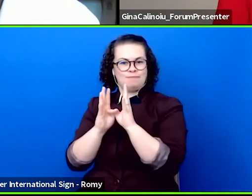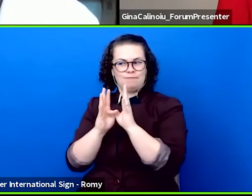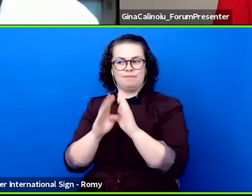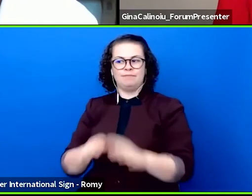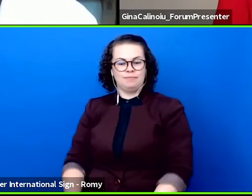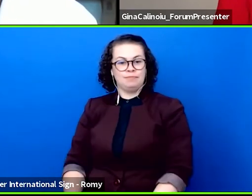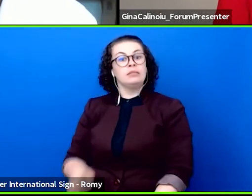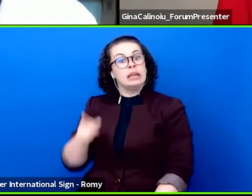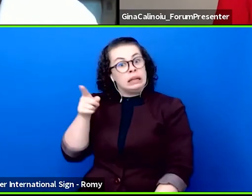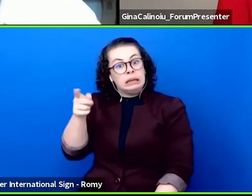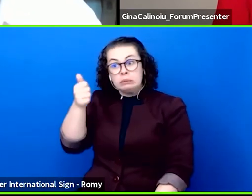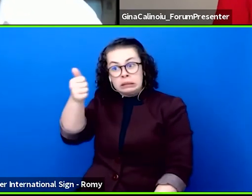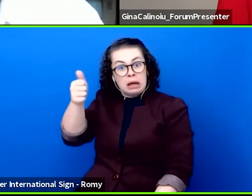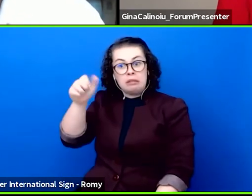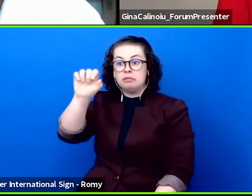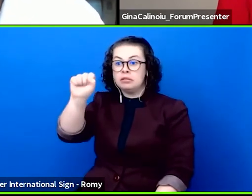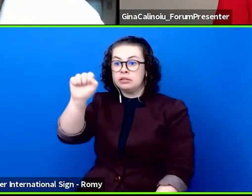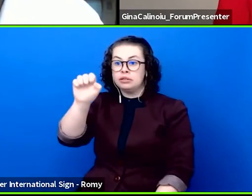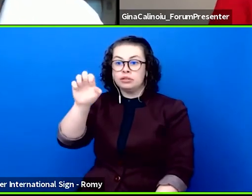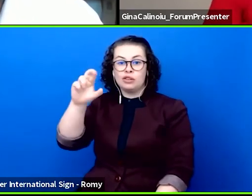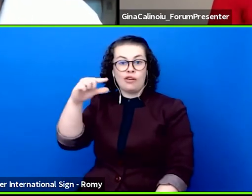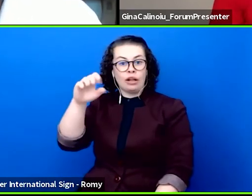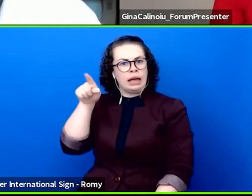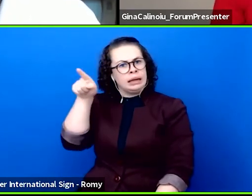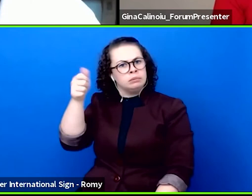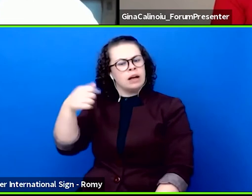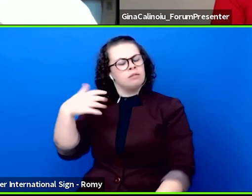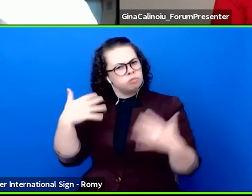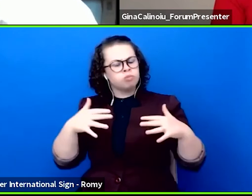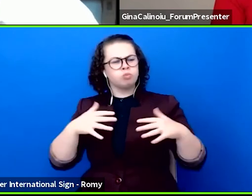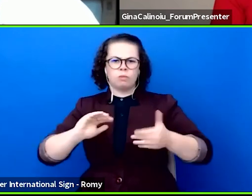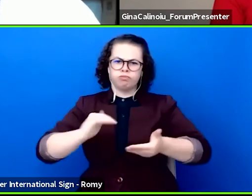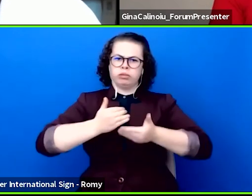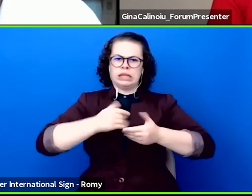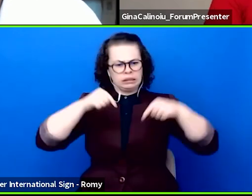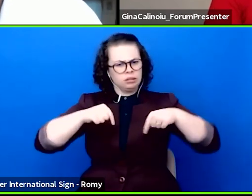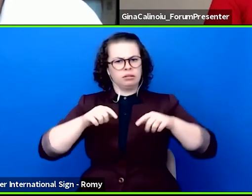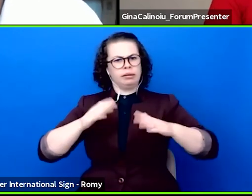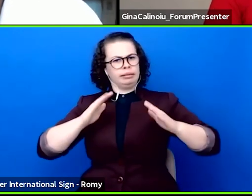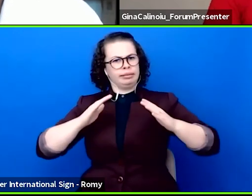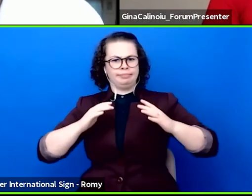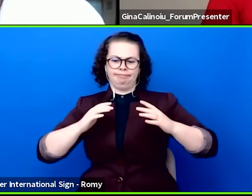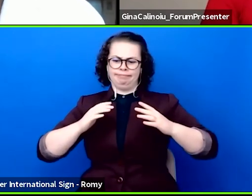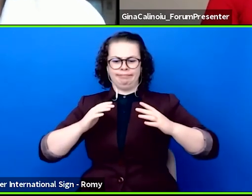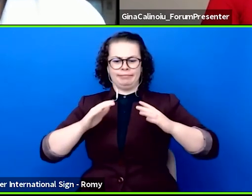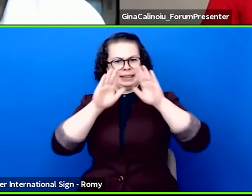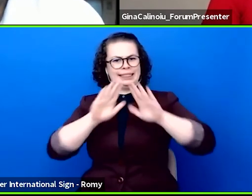all his life European theatre performances, he also considers supporting up- and coming